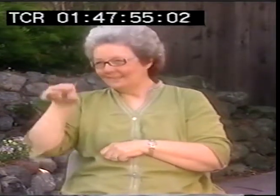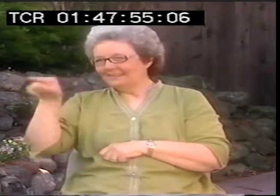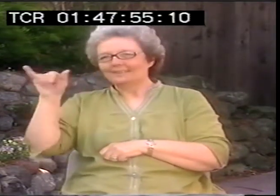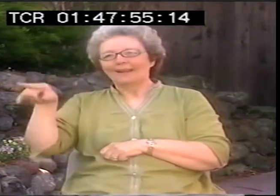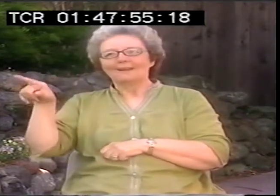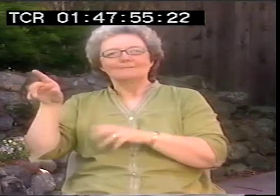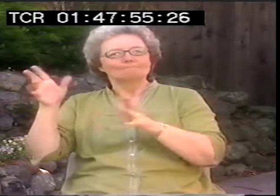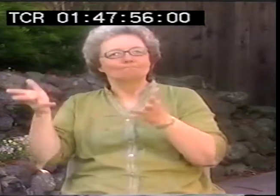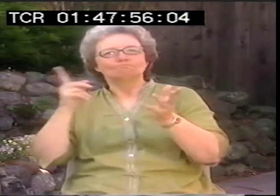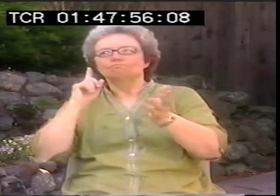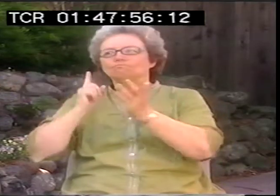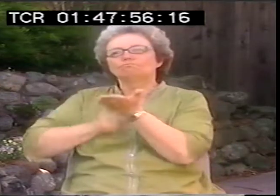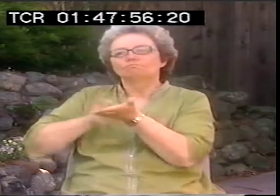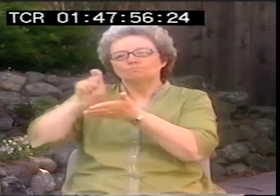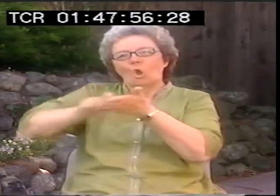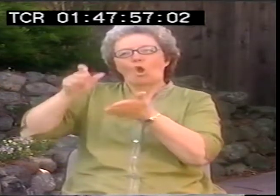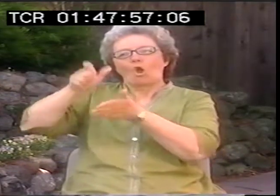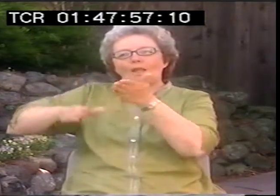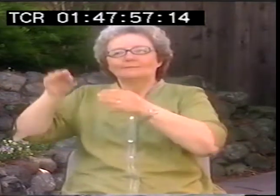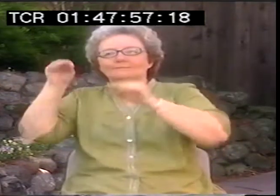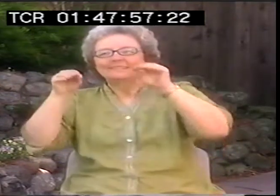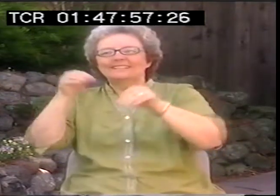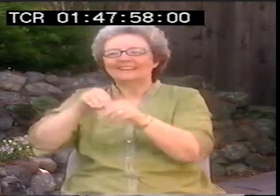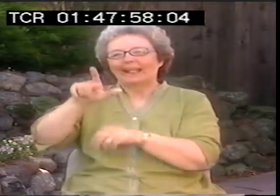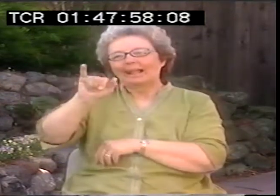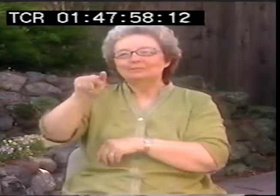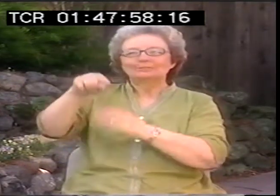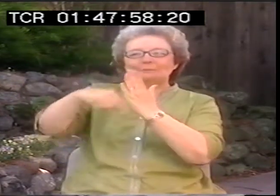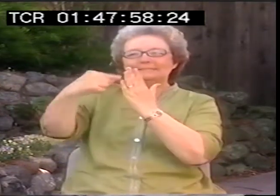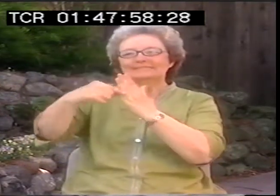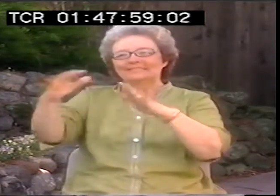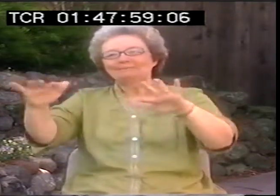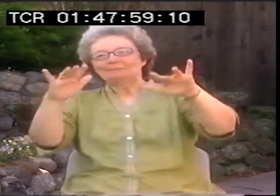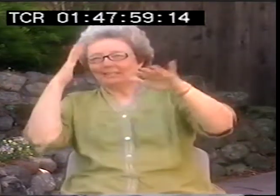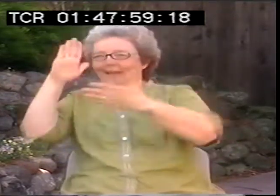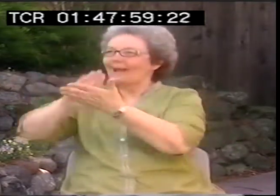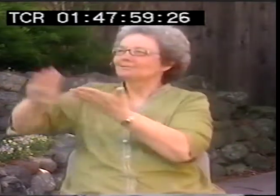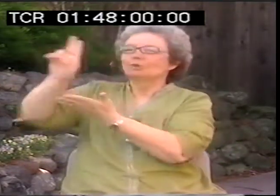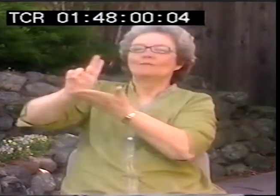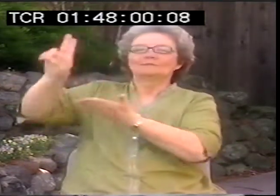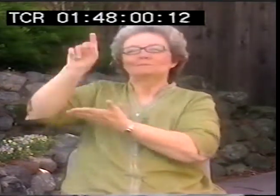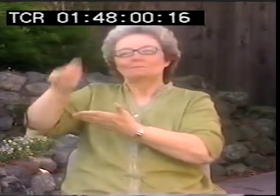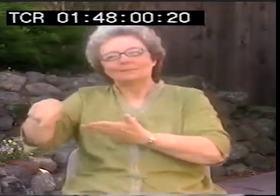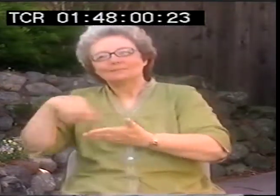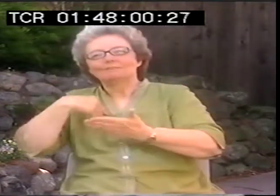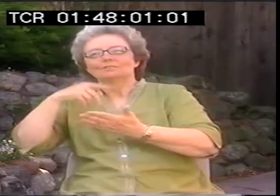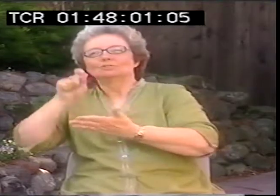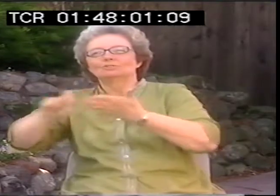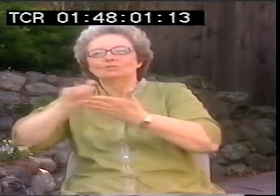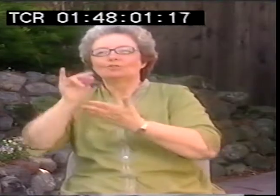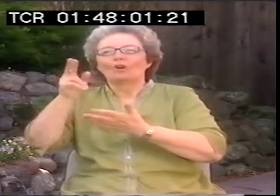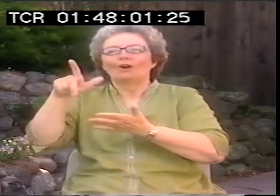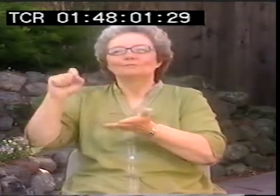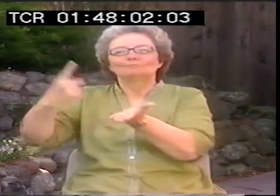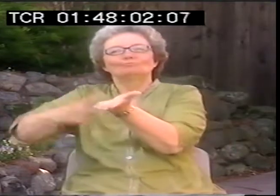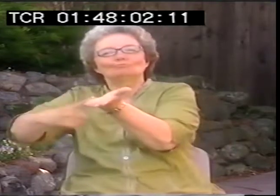to the ASL translation. Canney. Oh, I was trying remember that name. It's John Canney. That's the name of the professor.